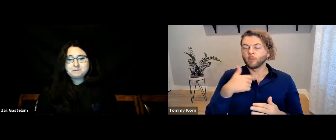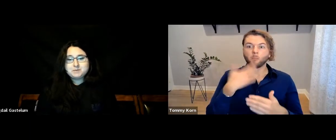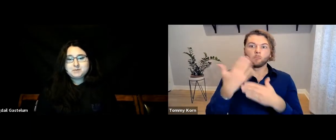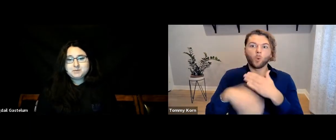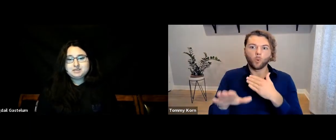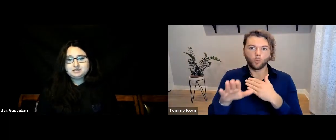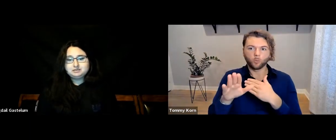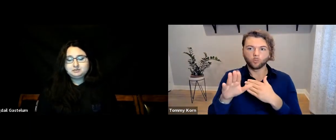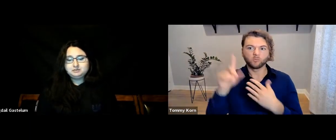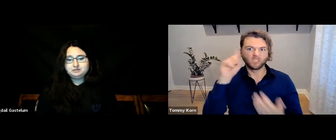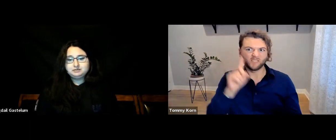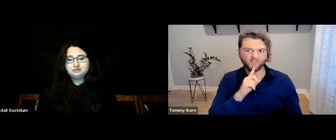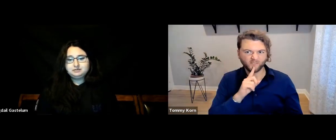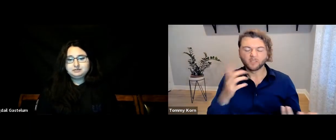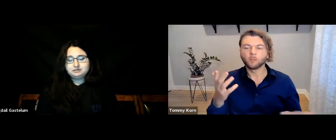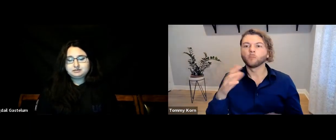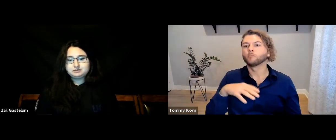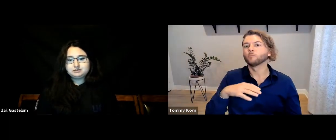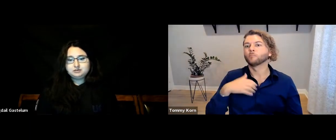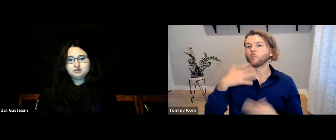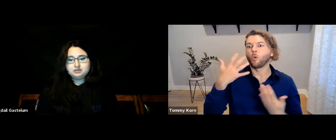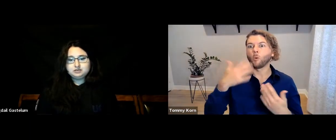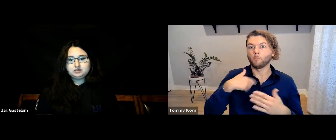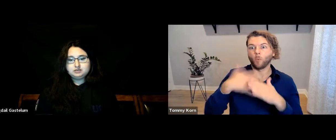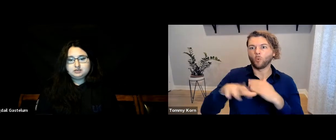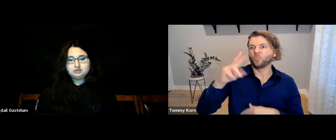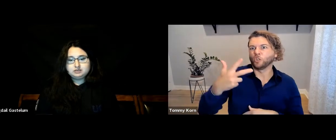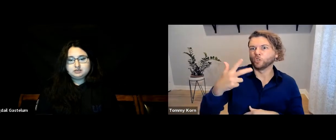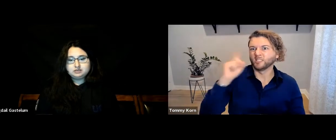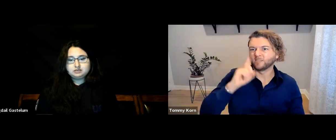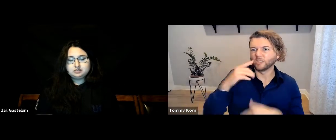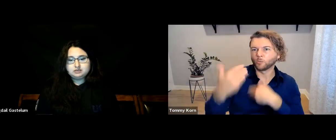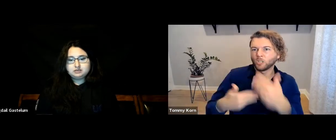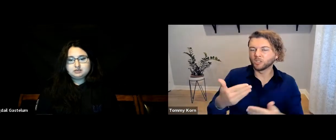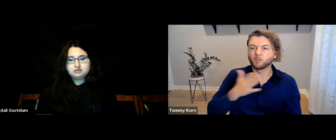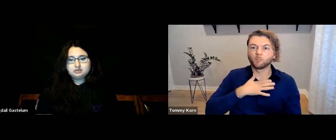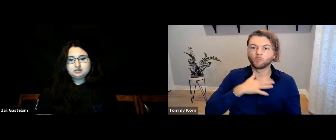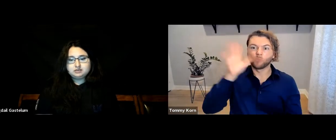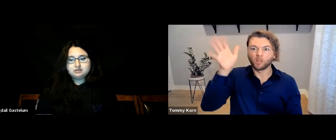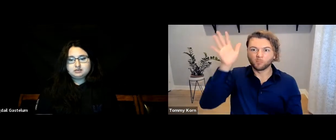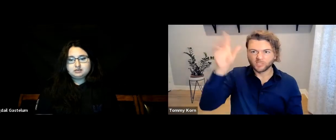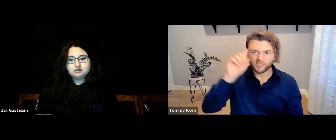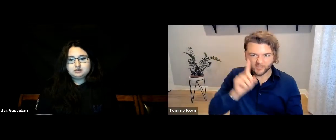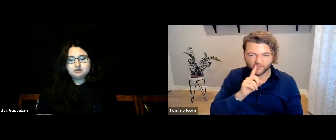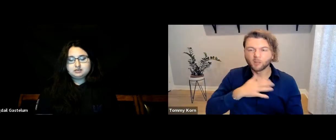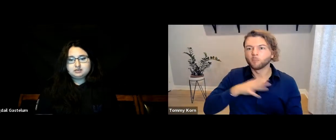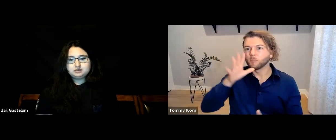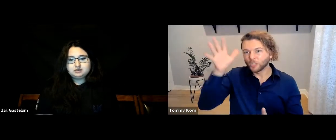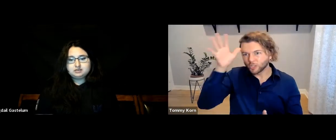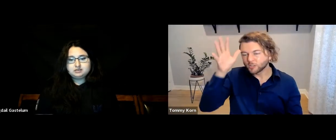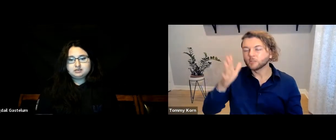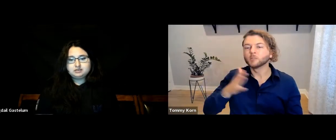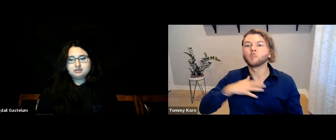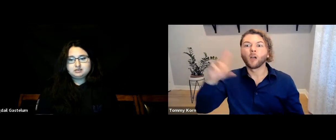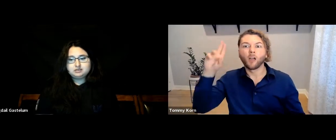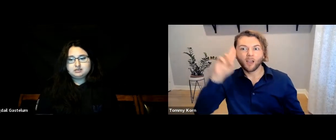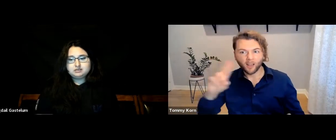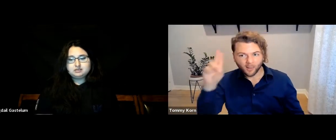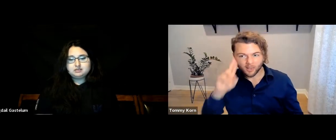I was born Deaf. I am third-generation Deaf in my family-- my grandparents, parents, uncle were all Deaf.